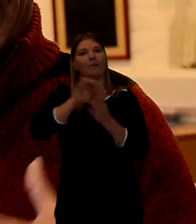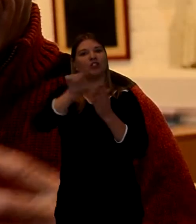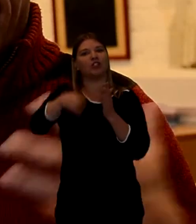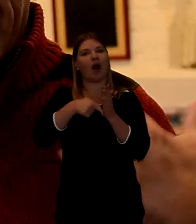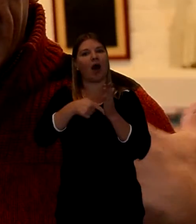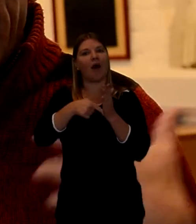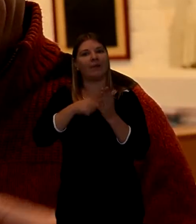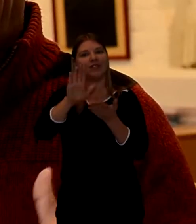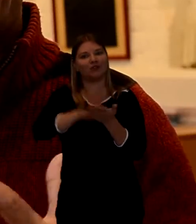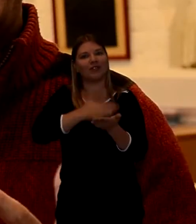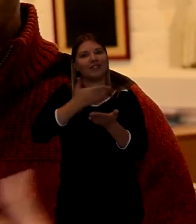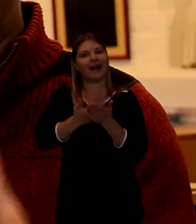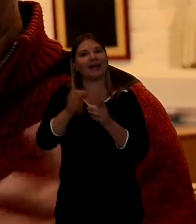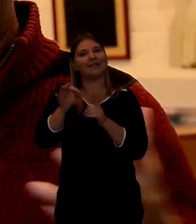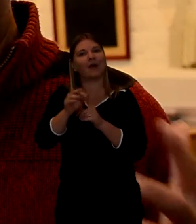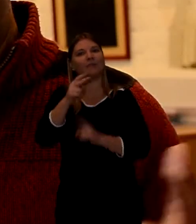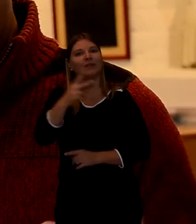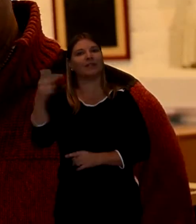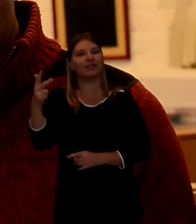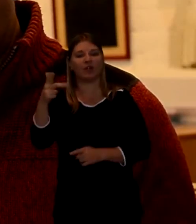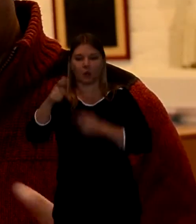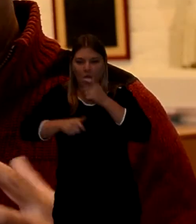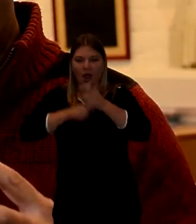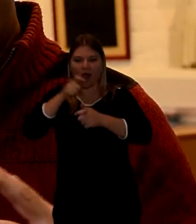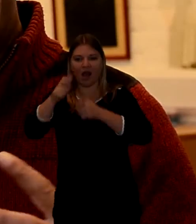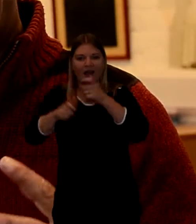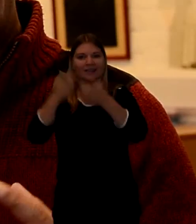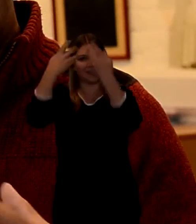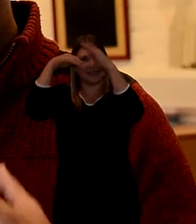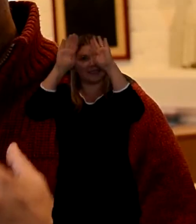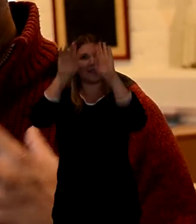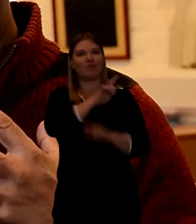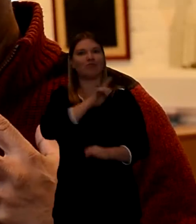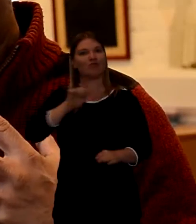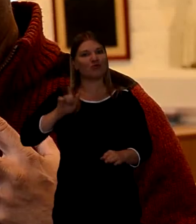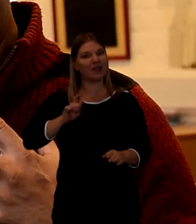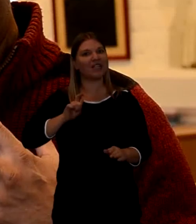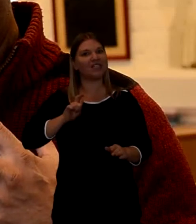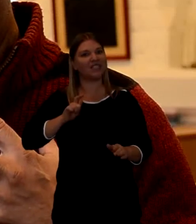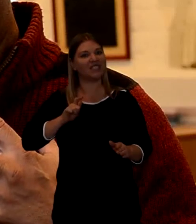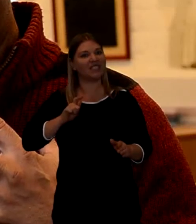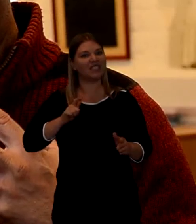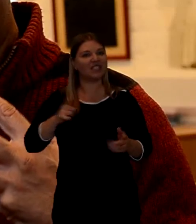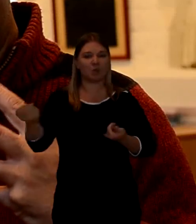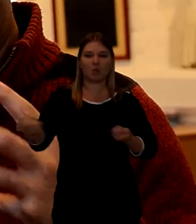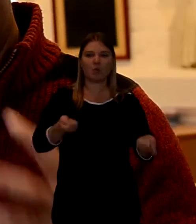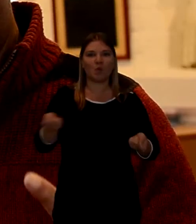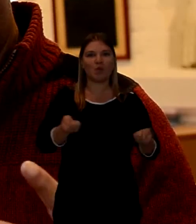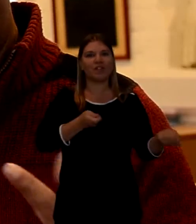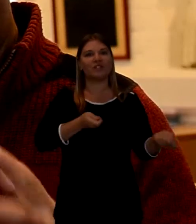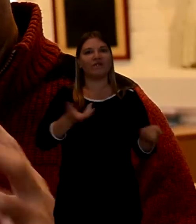There was a sikh priest who was leading the service but so we have this fusion of Sikhism and Christianity,